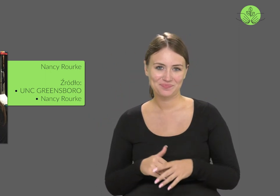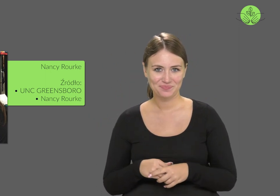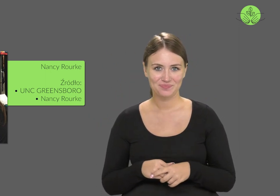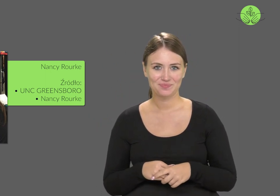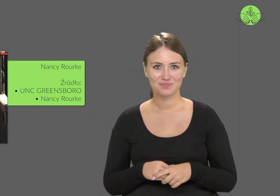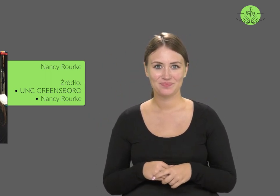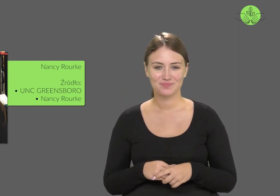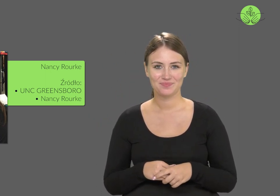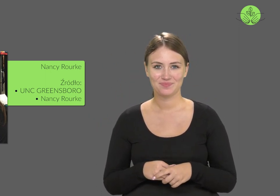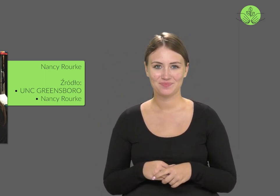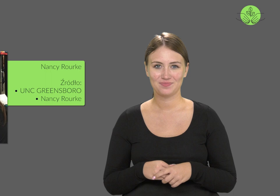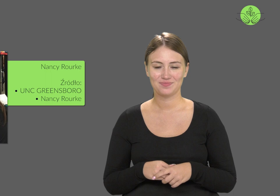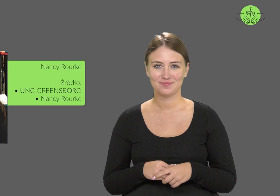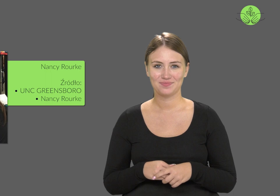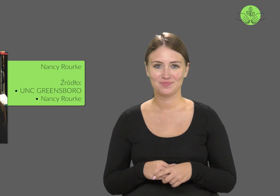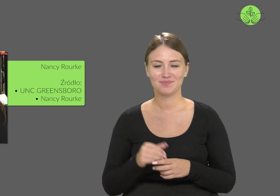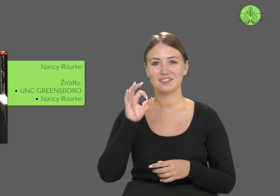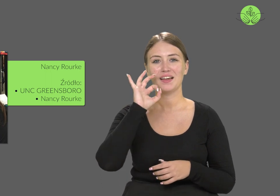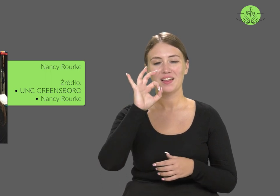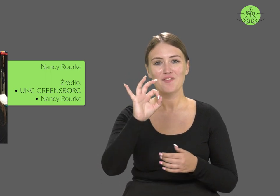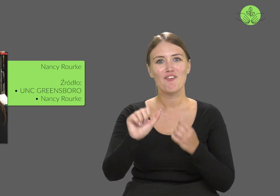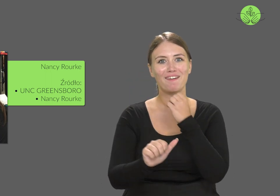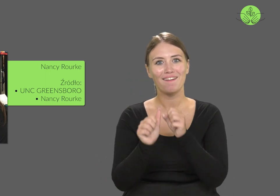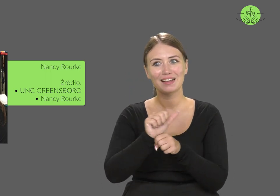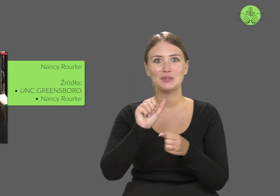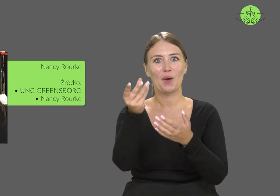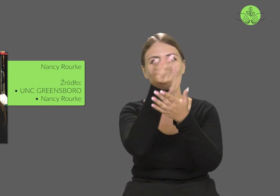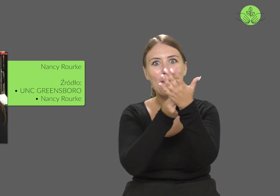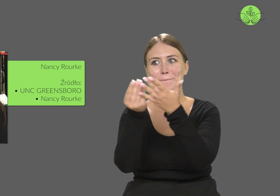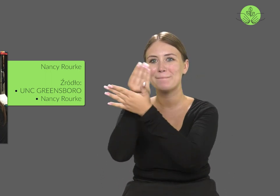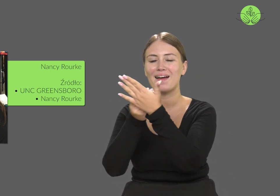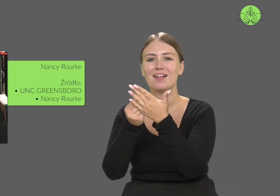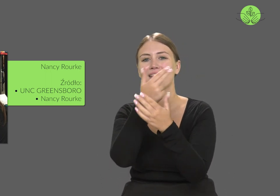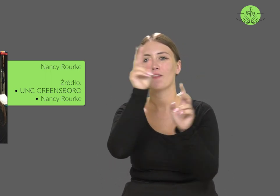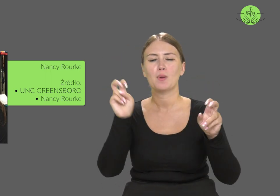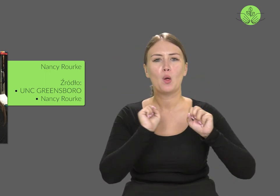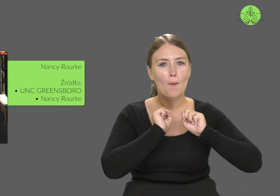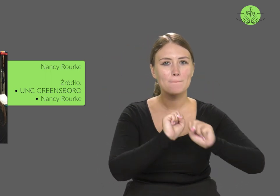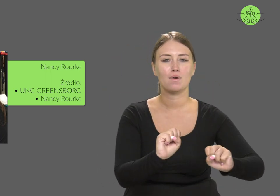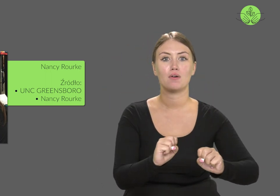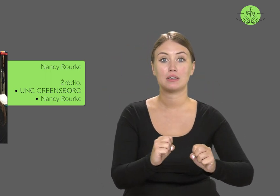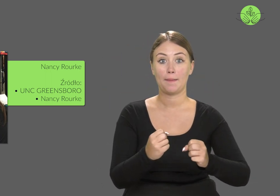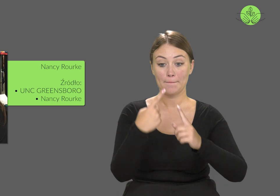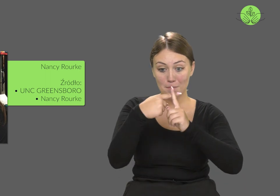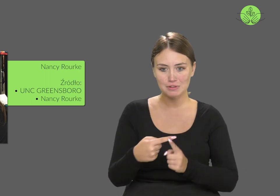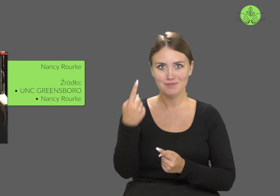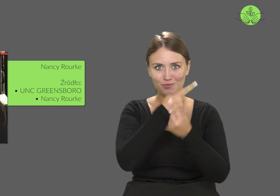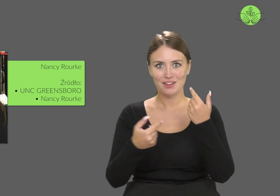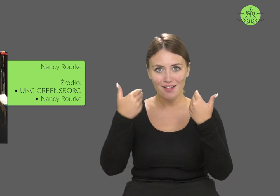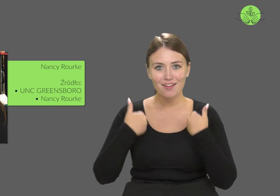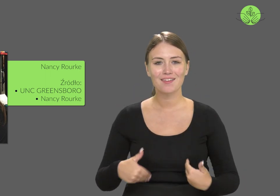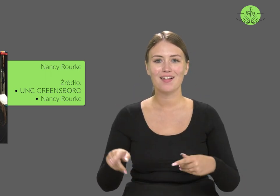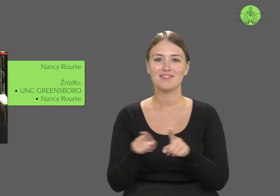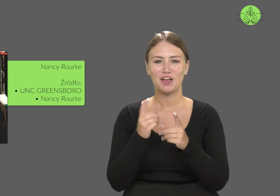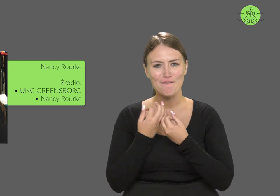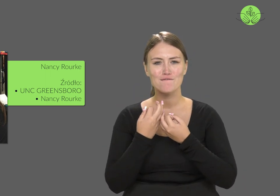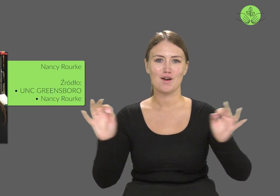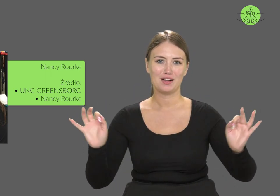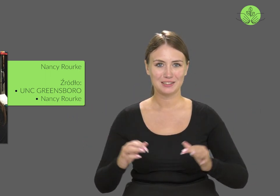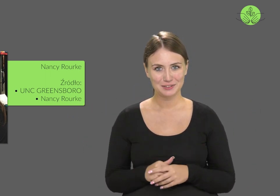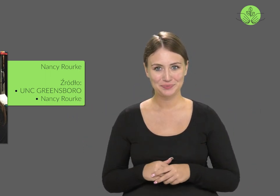Her works address themes of resistance, affirmation, and liberation.